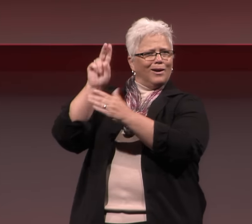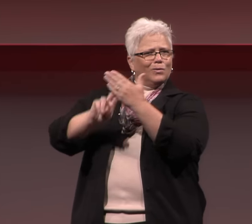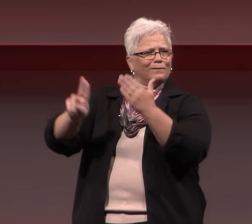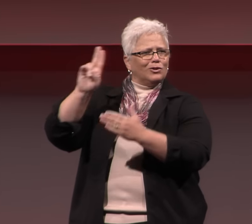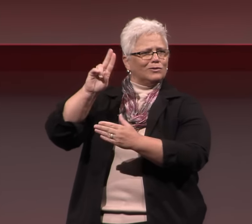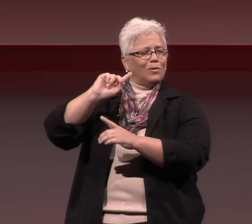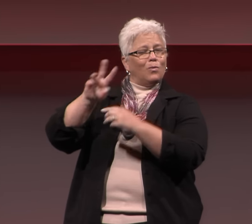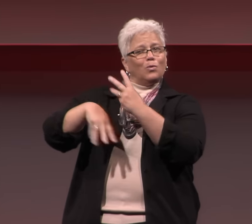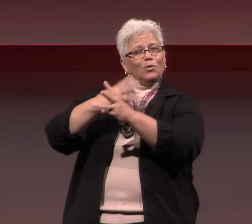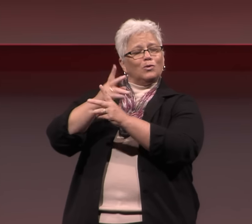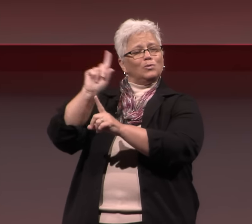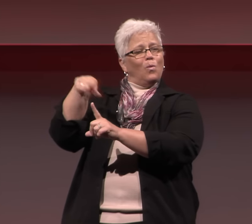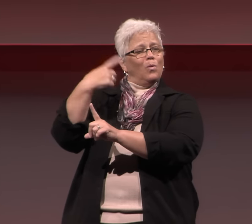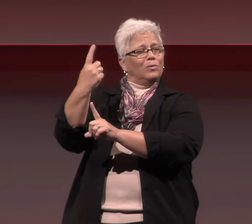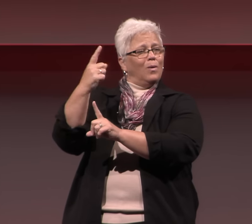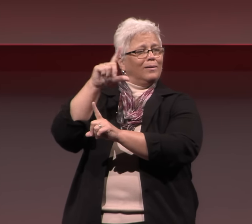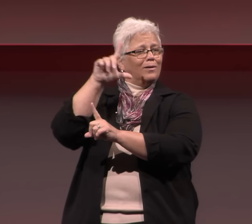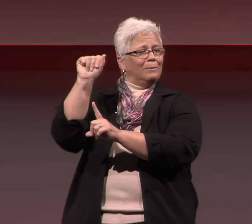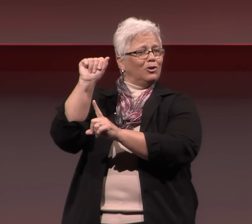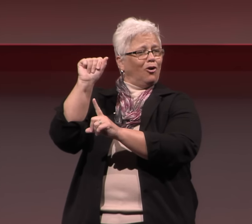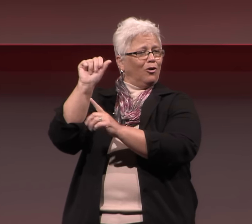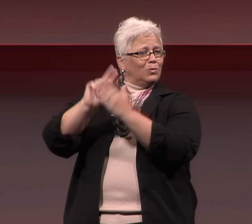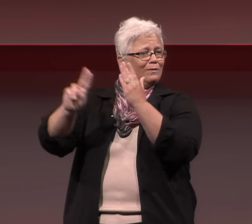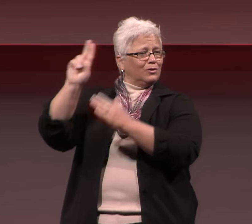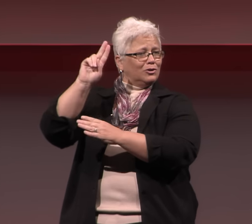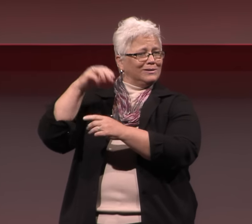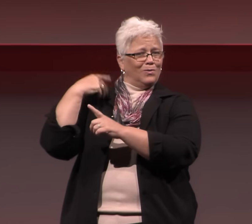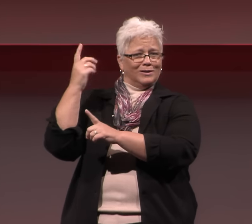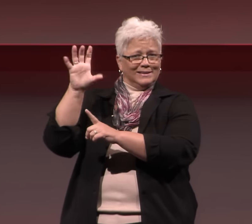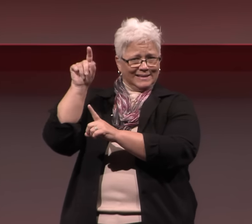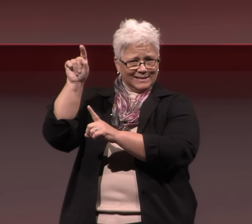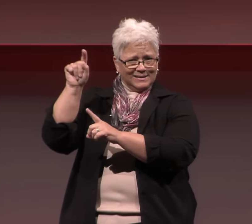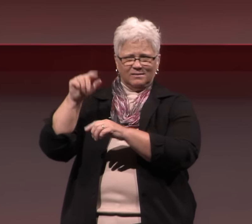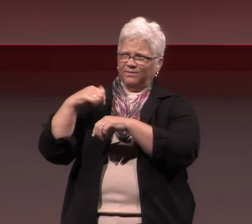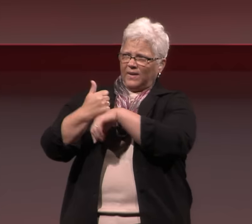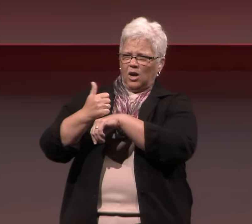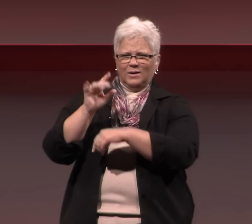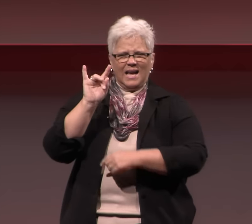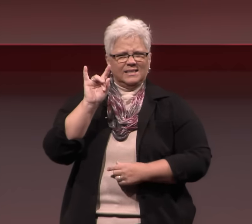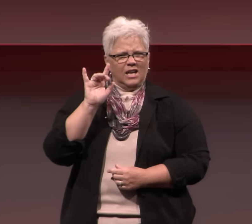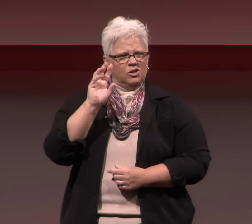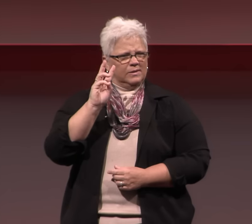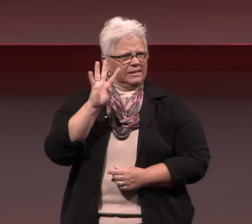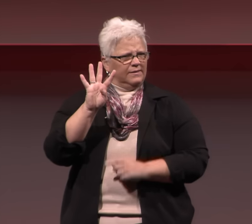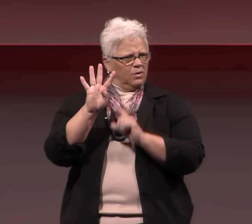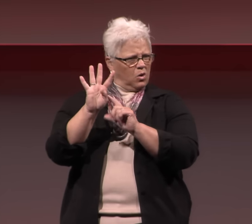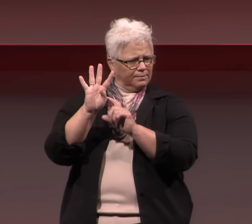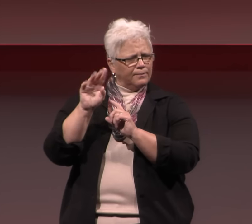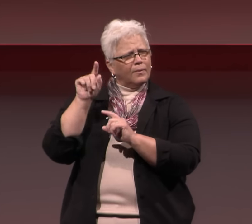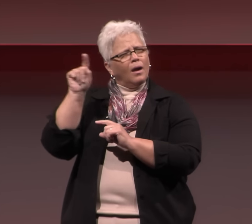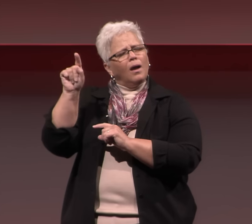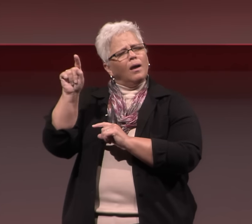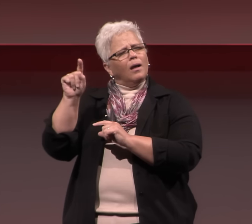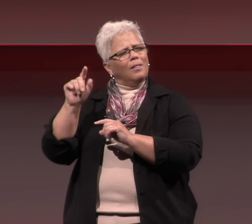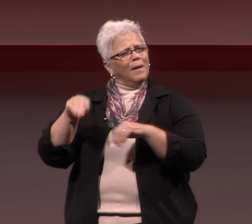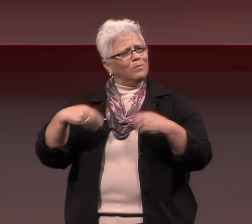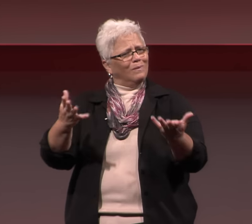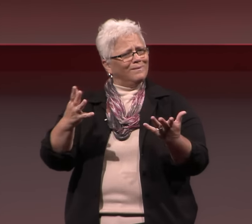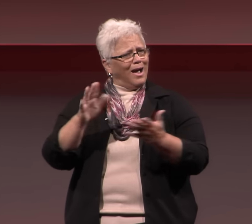the establishment of Gallaudet University, the world's only liberal arts university for the Deaf, founded in 1864,